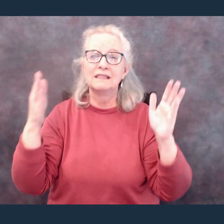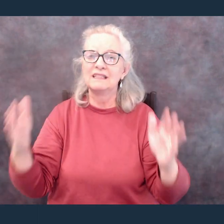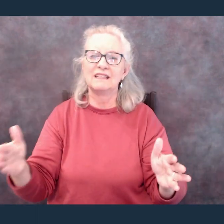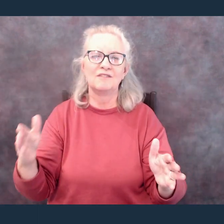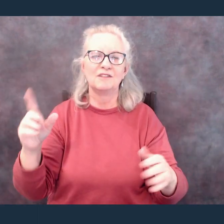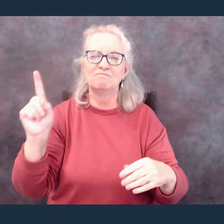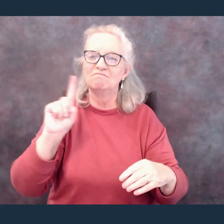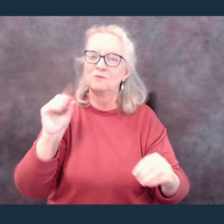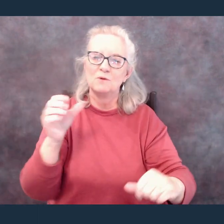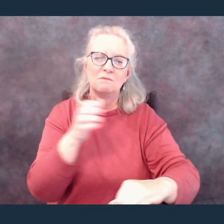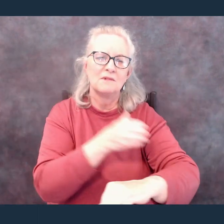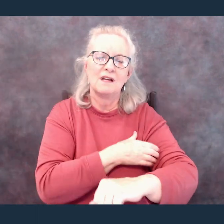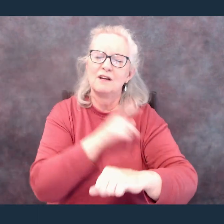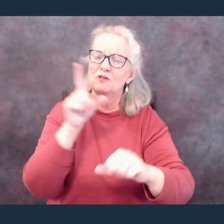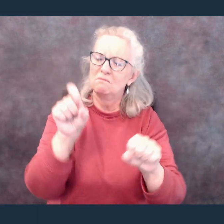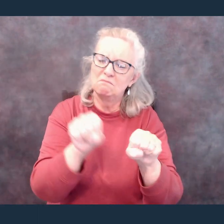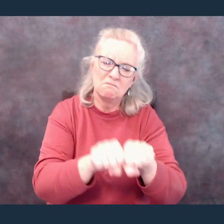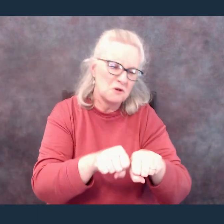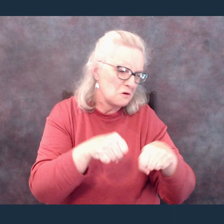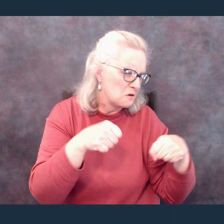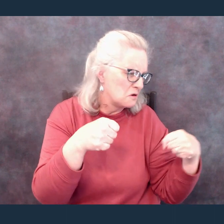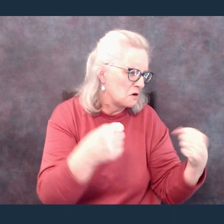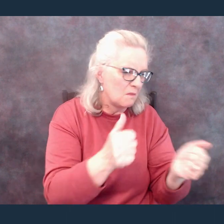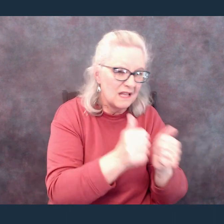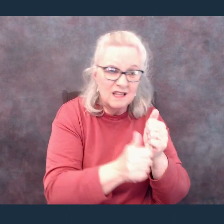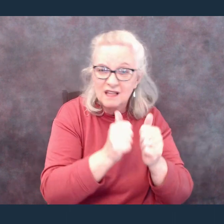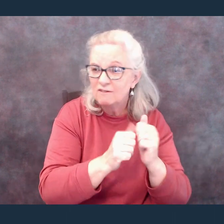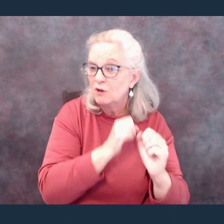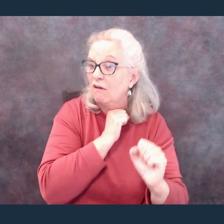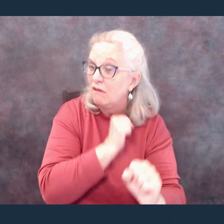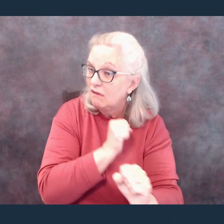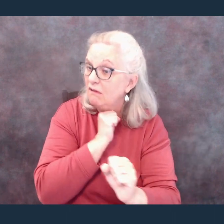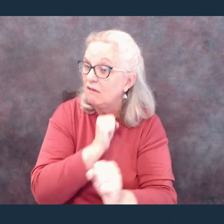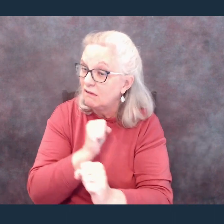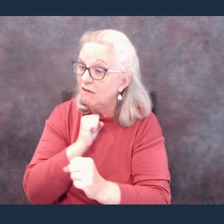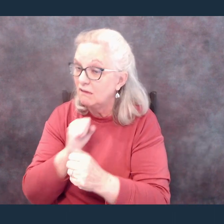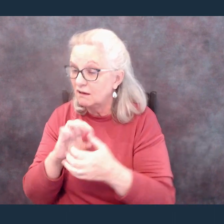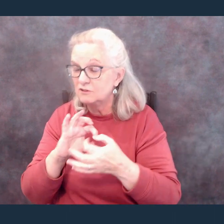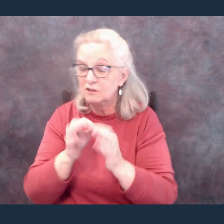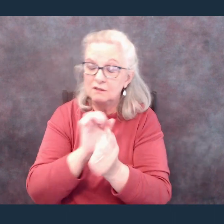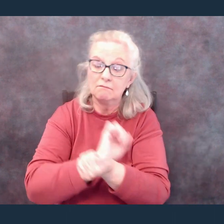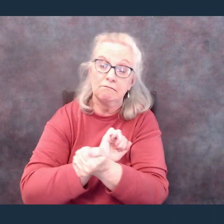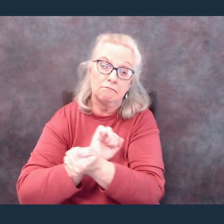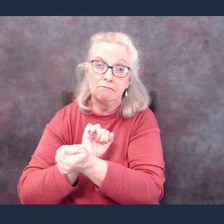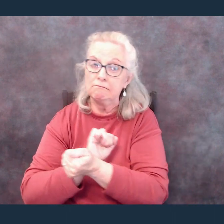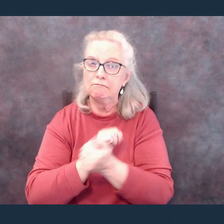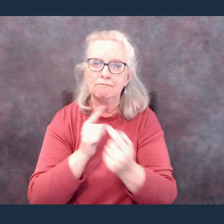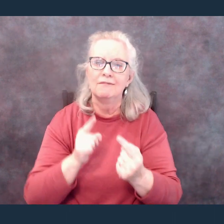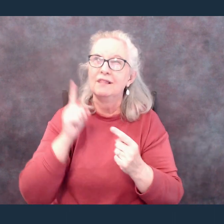You have broken every chain There's salvation in your name